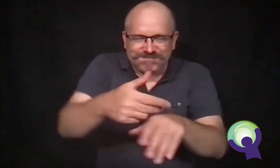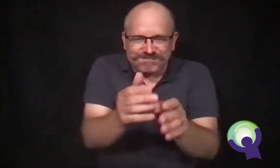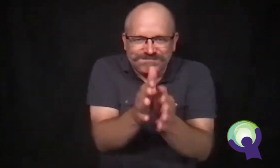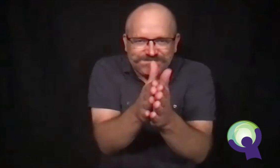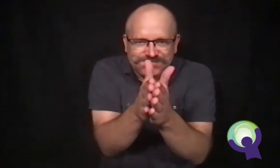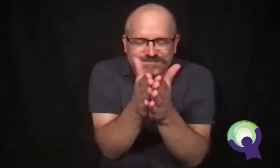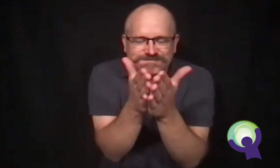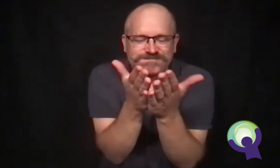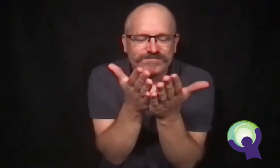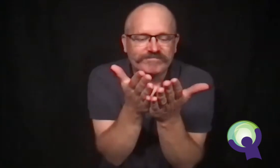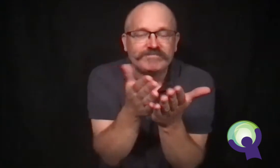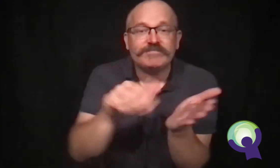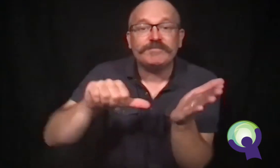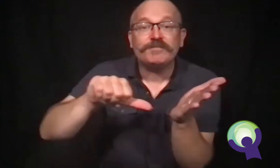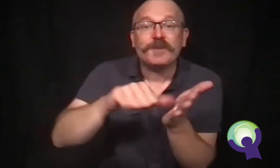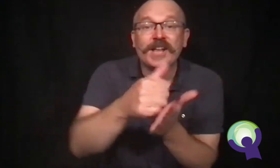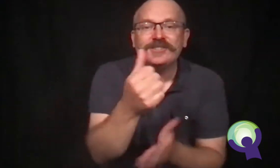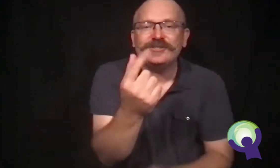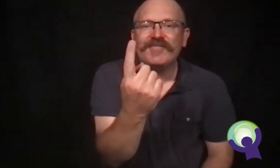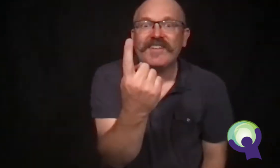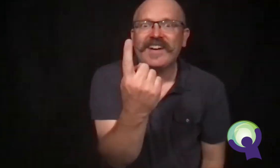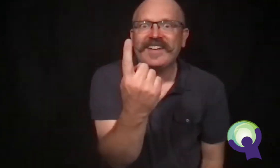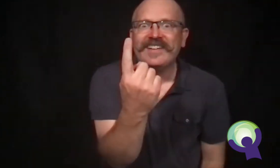... and open to page one.